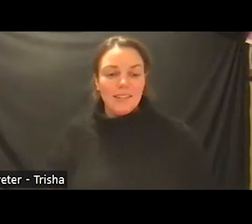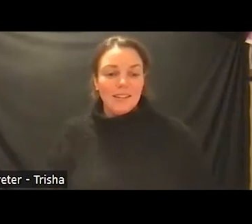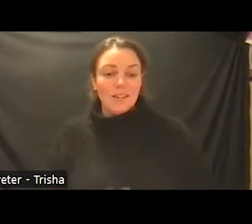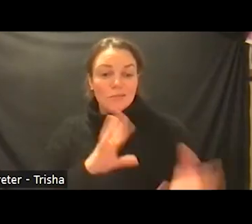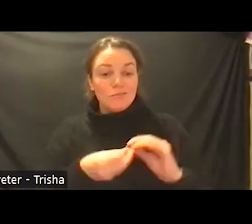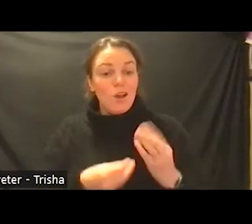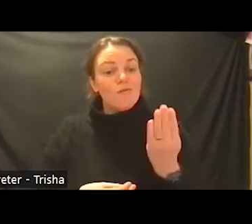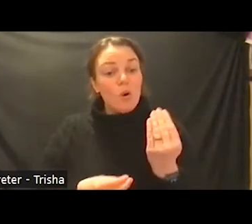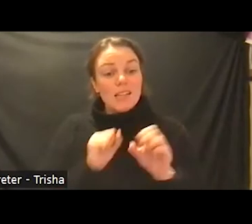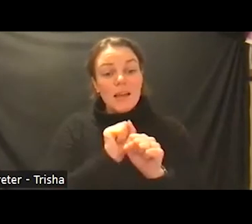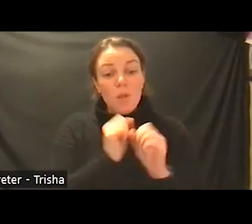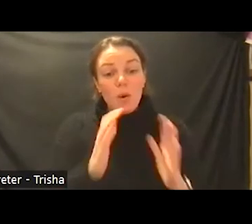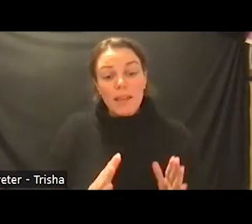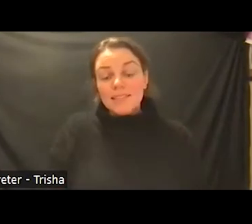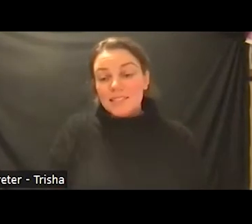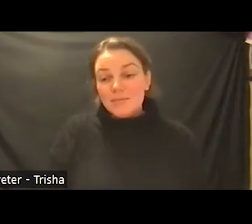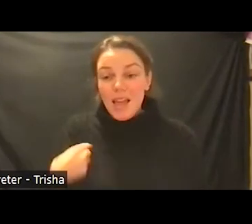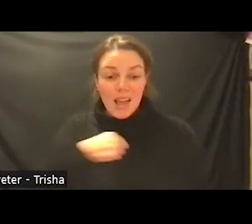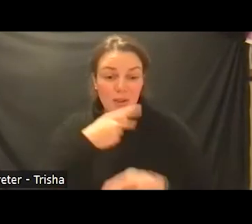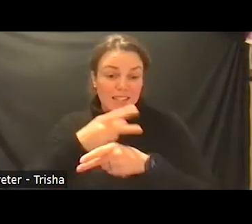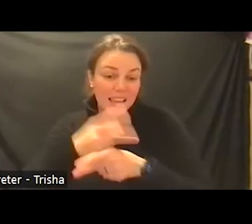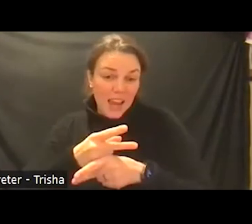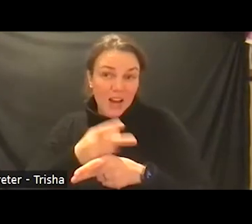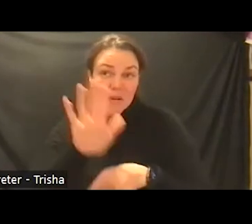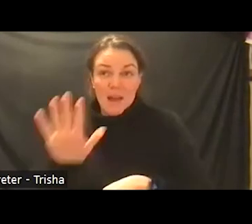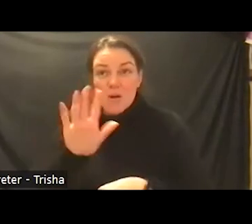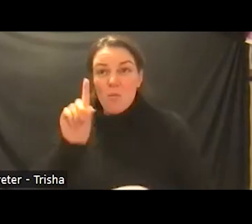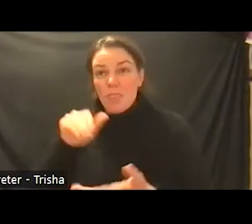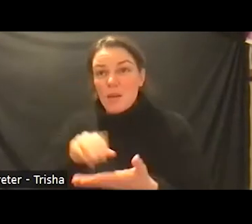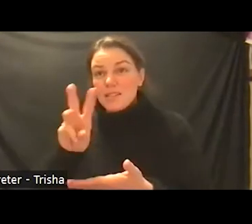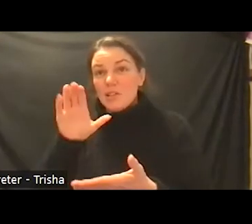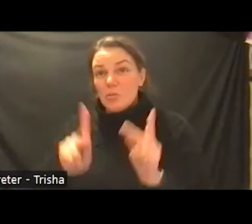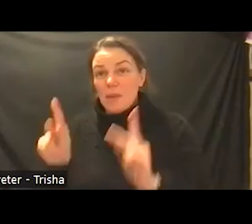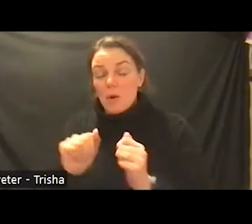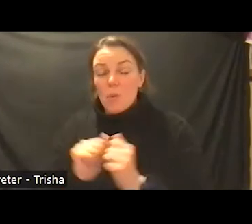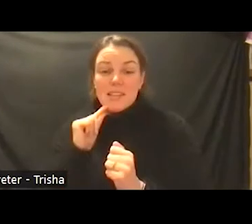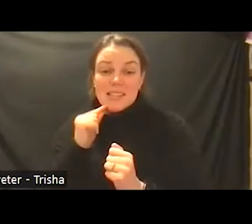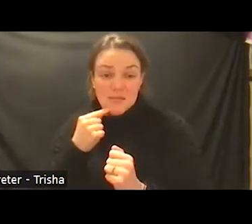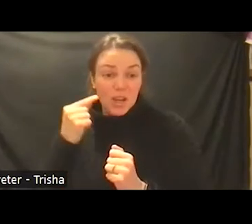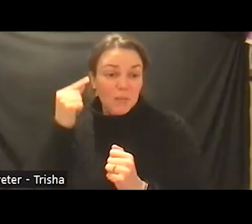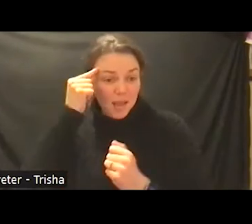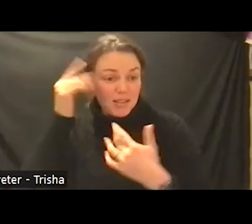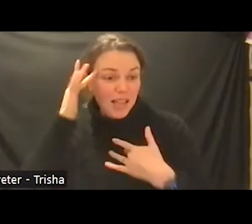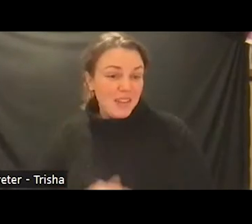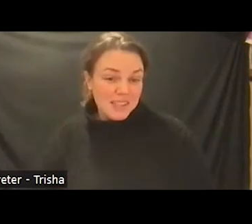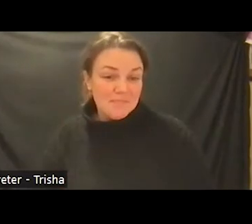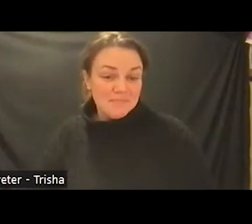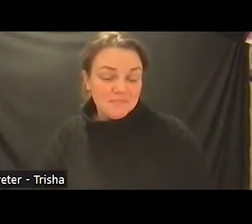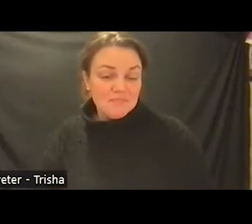and we take care of the lives of about 1600 people with severe mental illness medicine and psychiatry